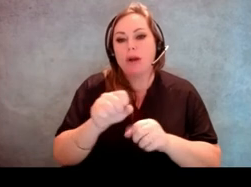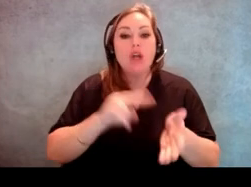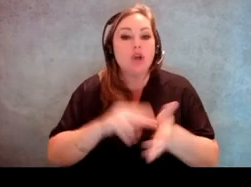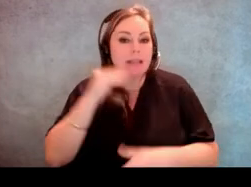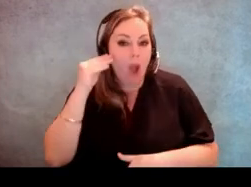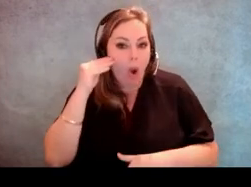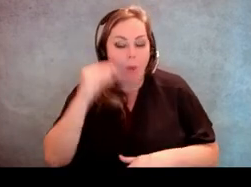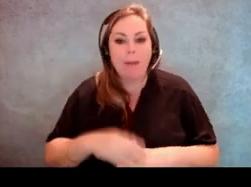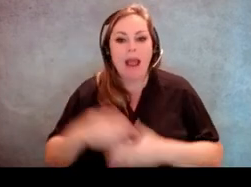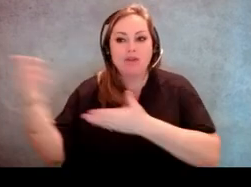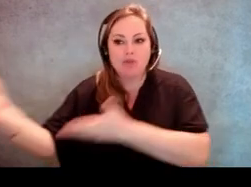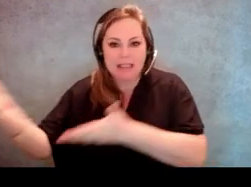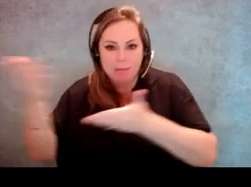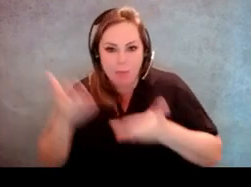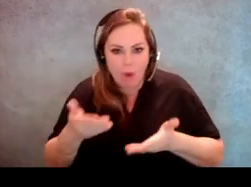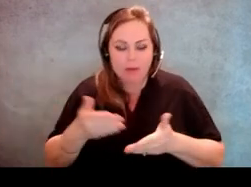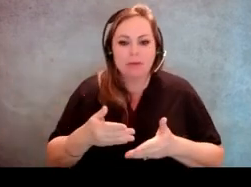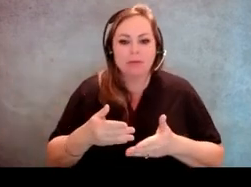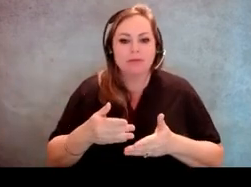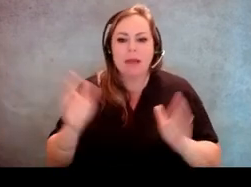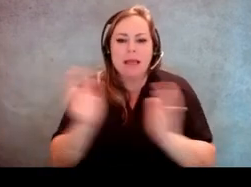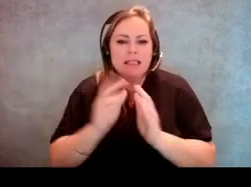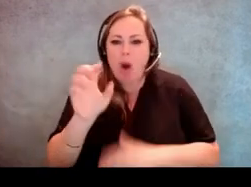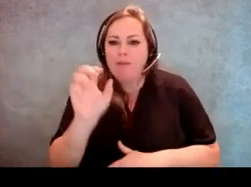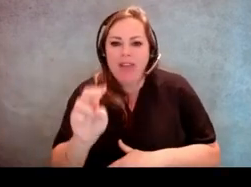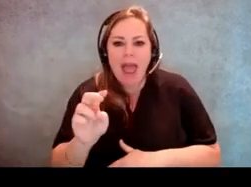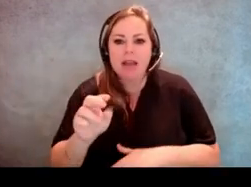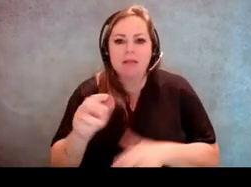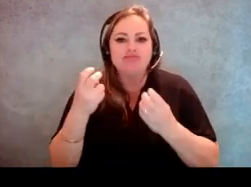and you're gonna transport a bunch, you know, like a small van worth of people to go vote.